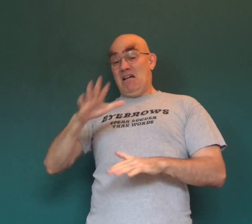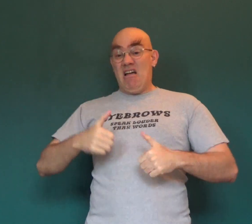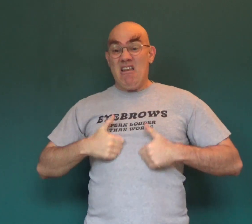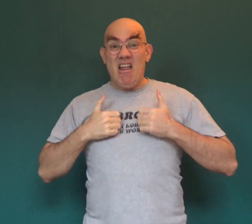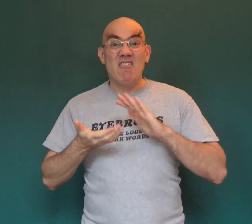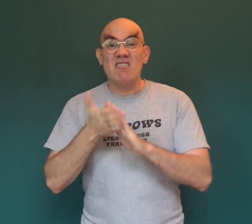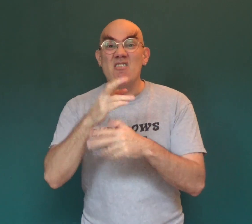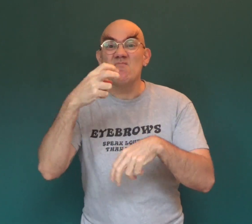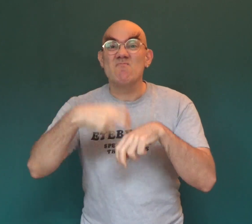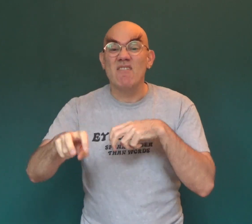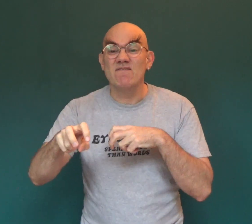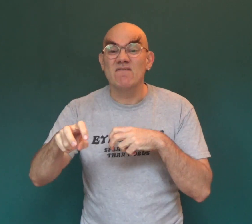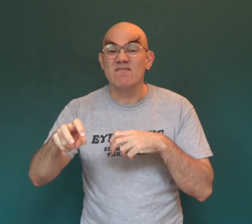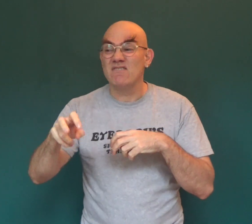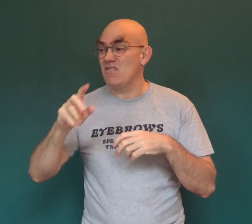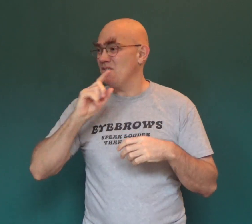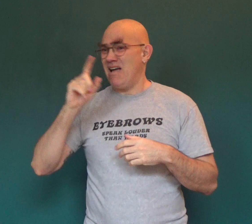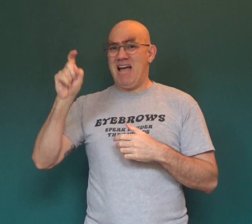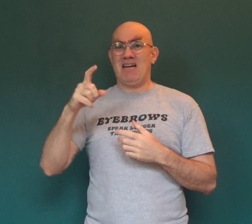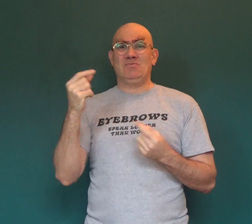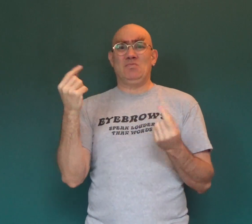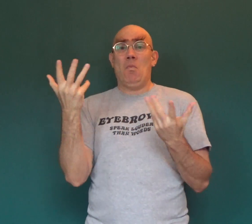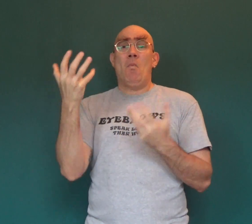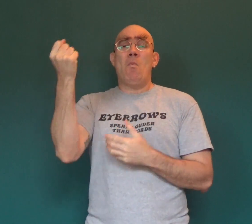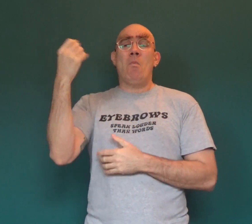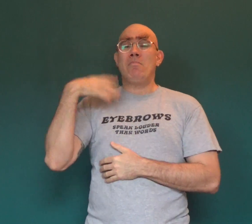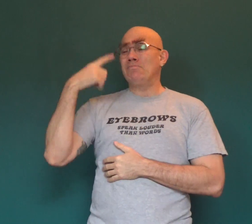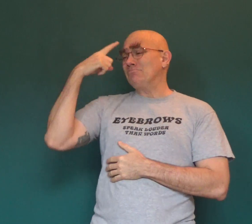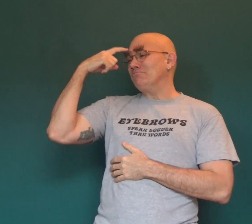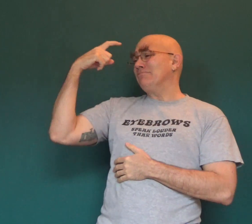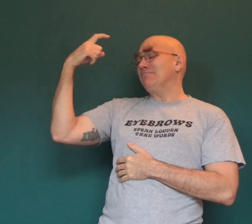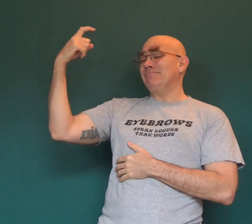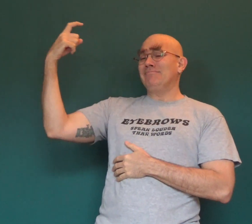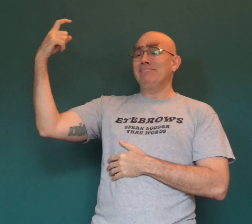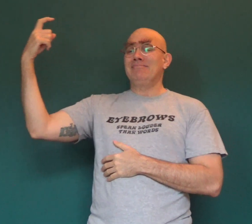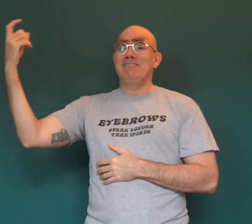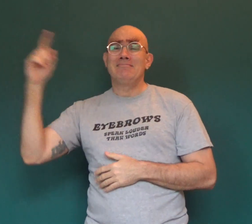When life gets rough, I like to hold on to my dream